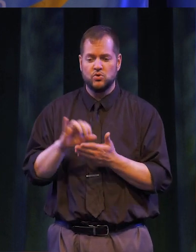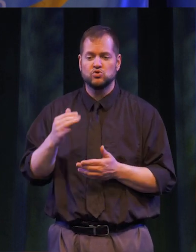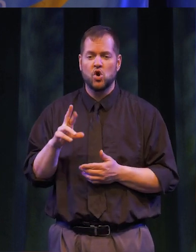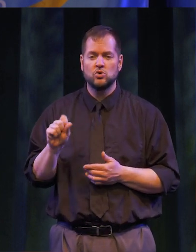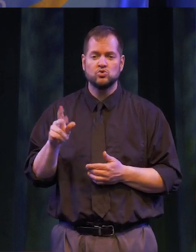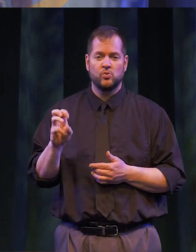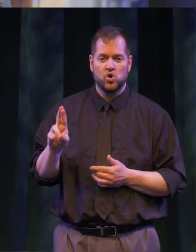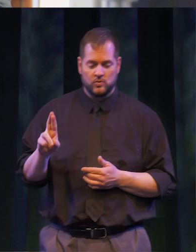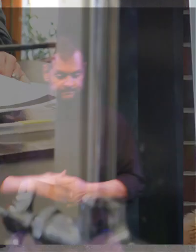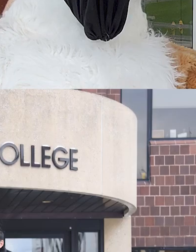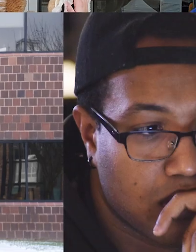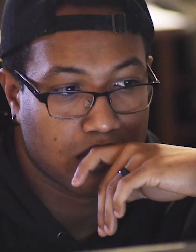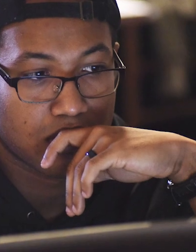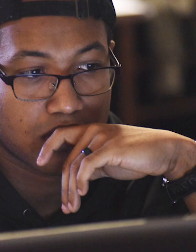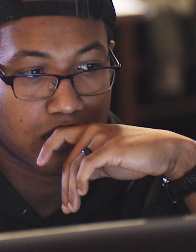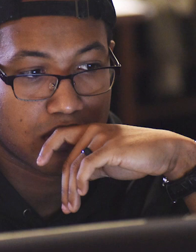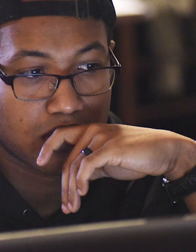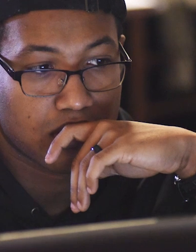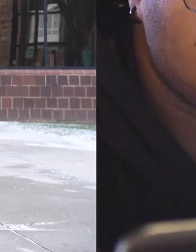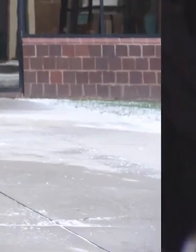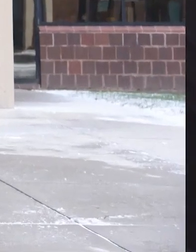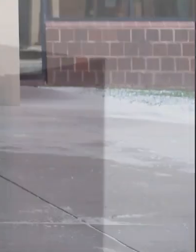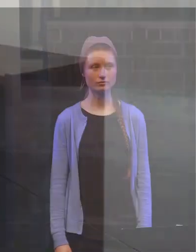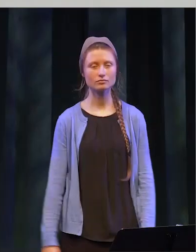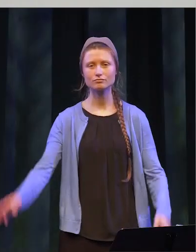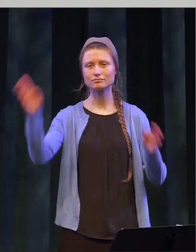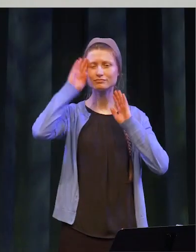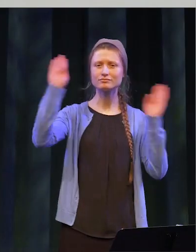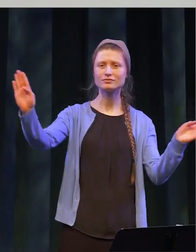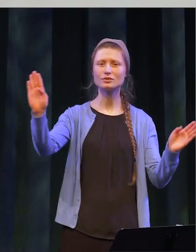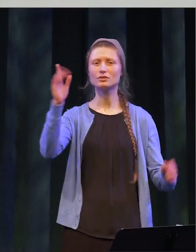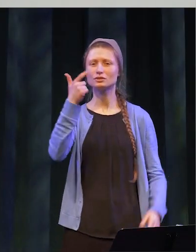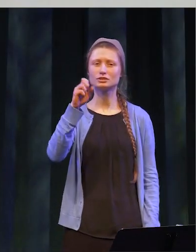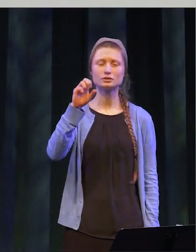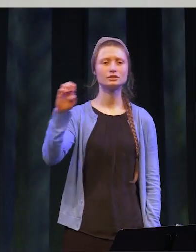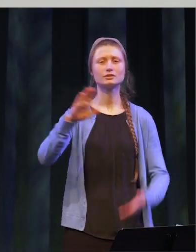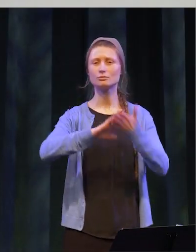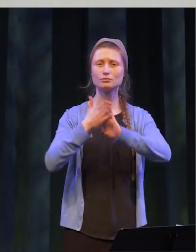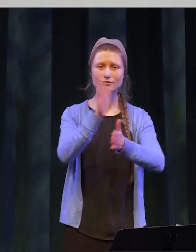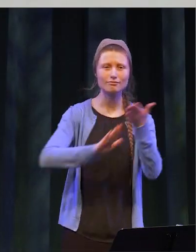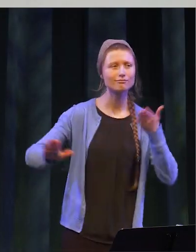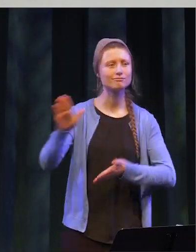CHARLES SCHUMER.